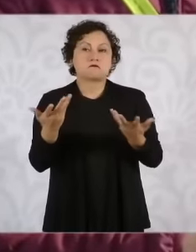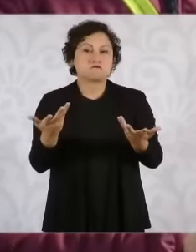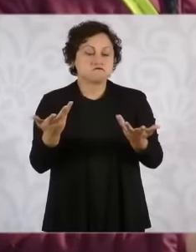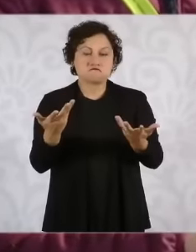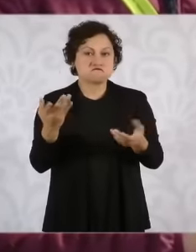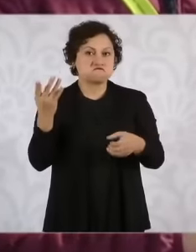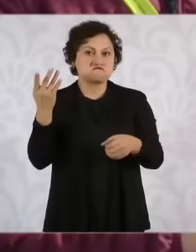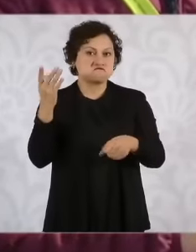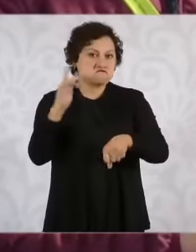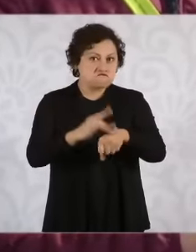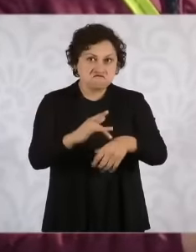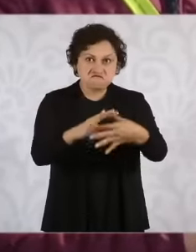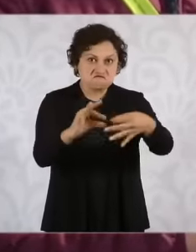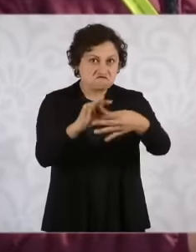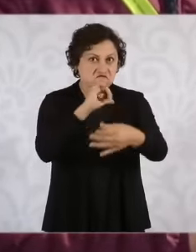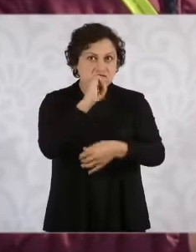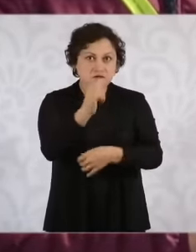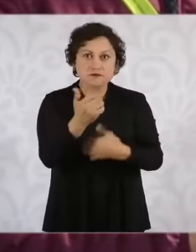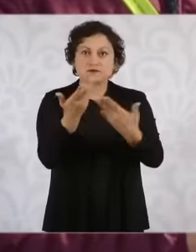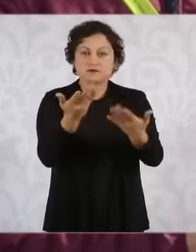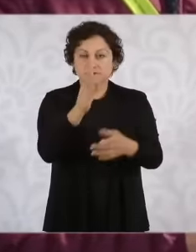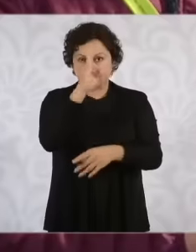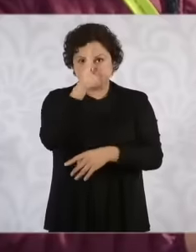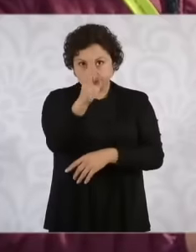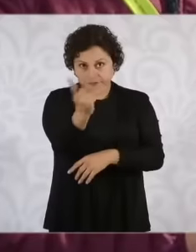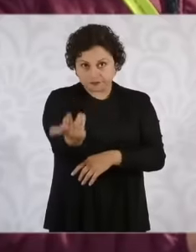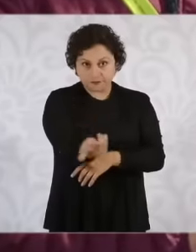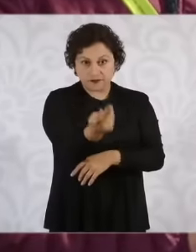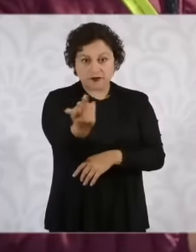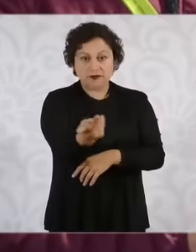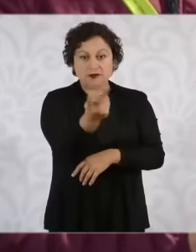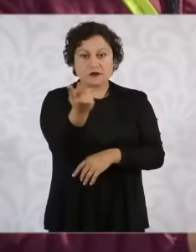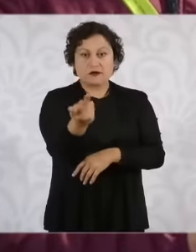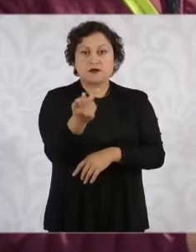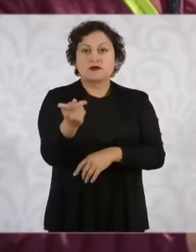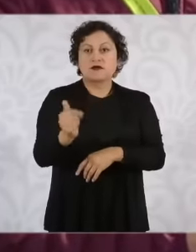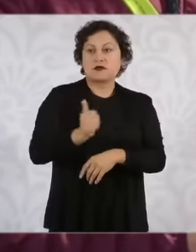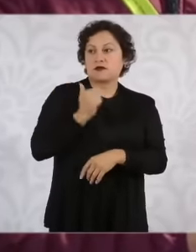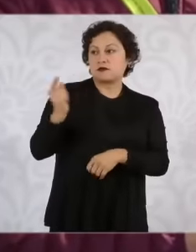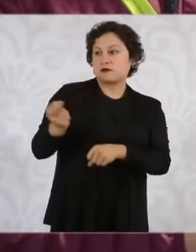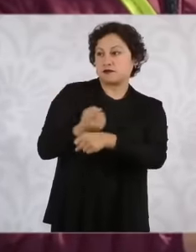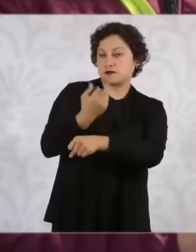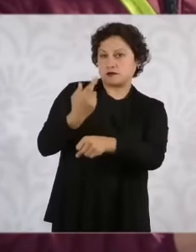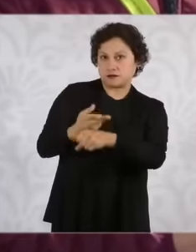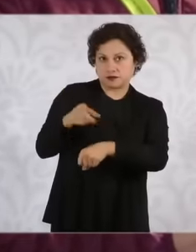this question is for you Taking advantage of the fact that the Secretary here is What reaction do you have